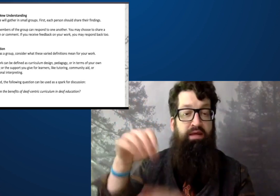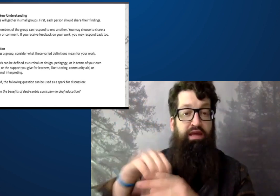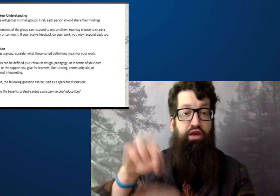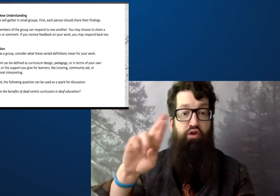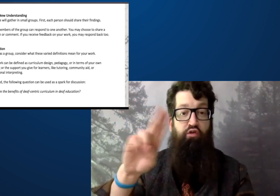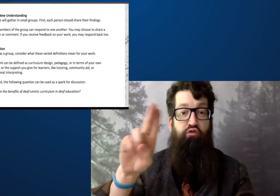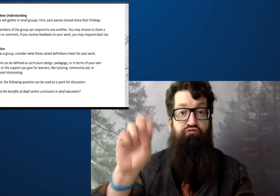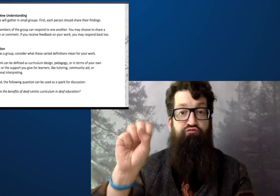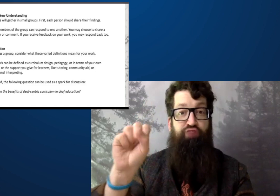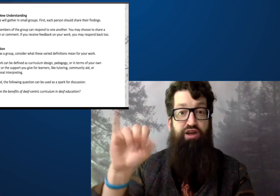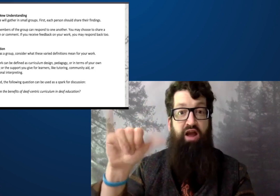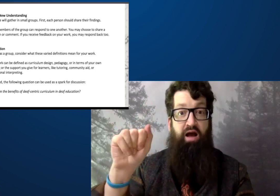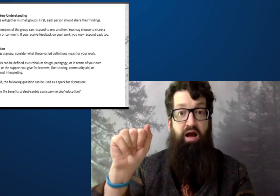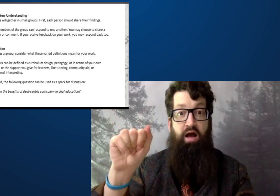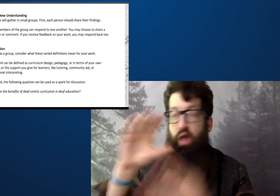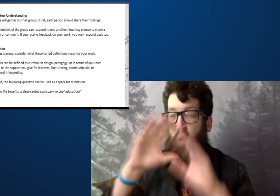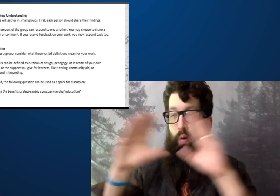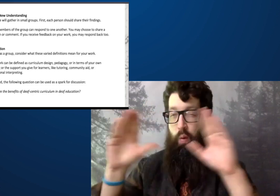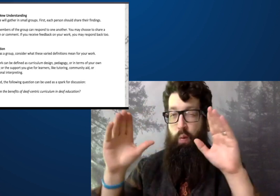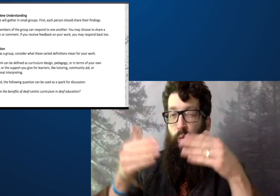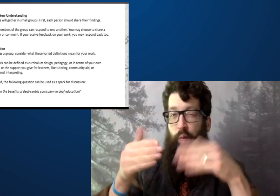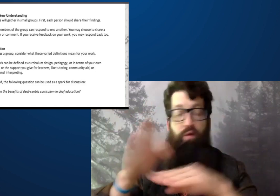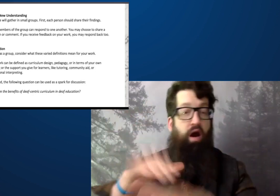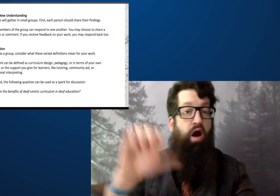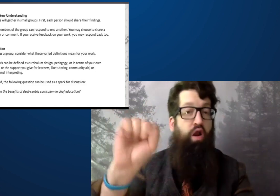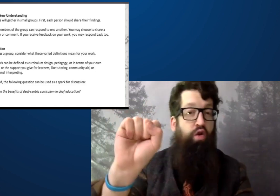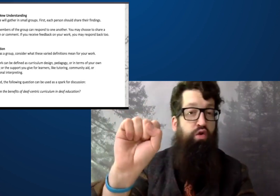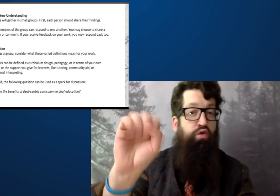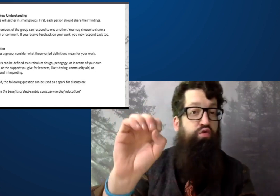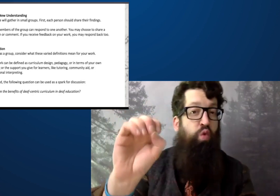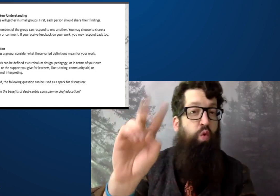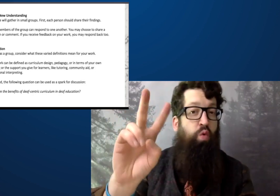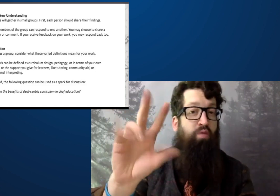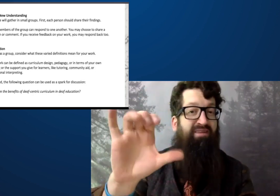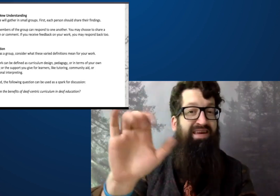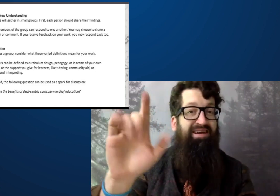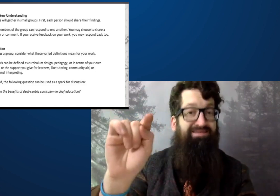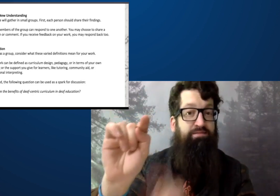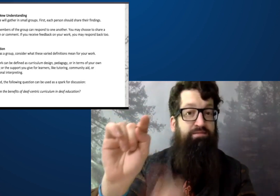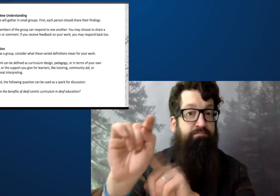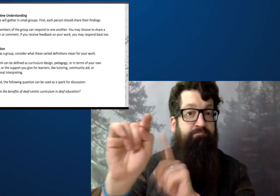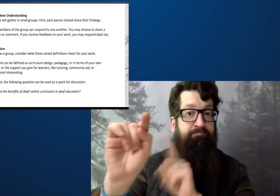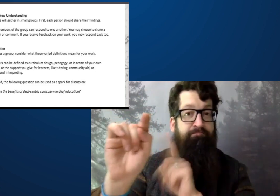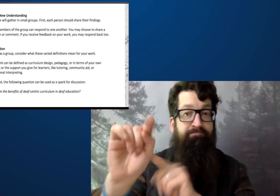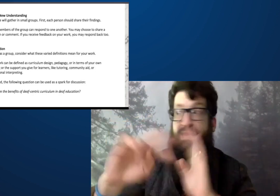1920s, he was from Russia, they focused on Soviet